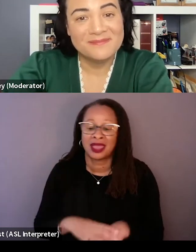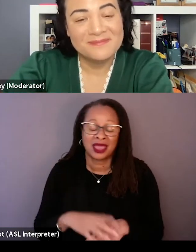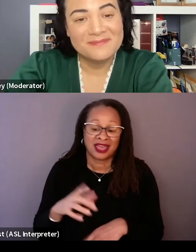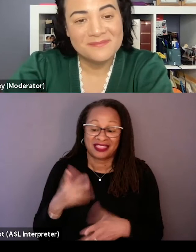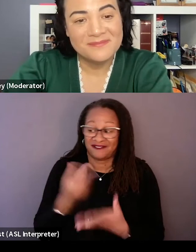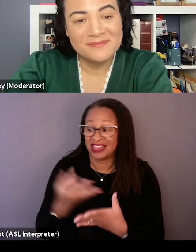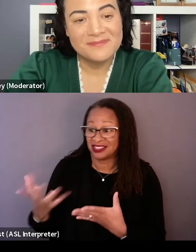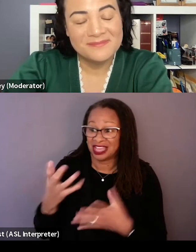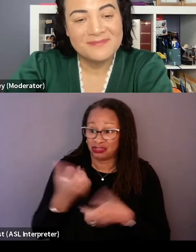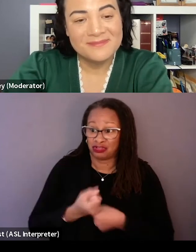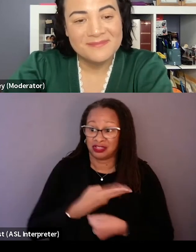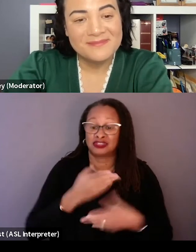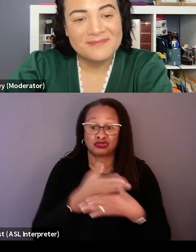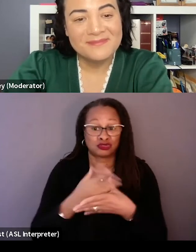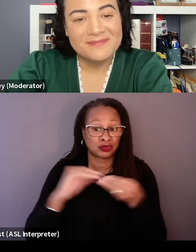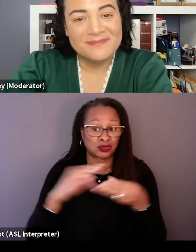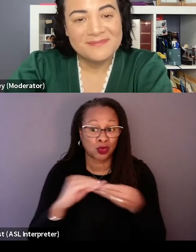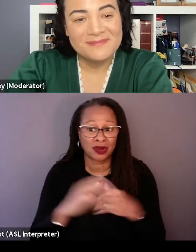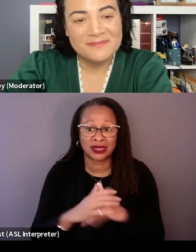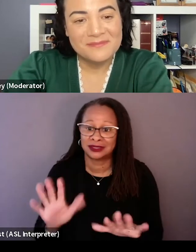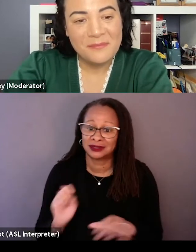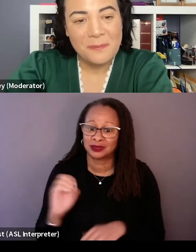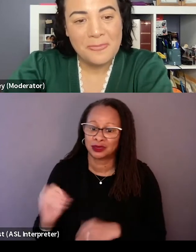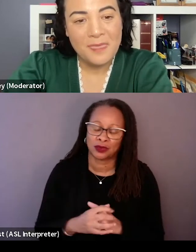is so, it's such an honor.